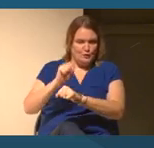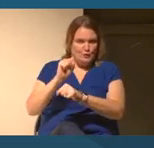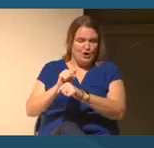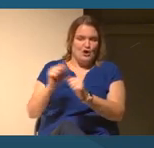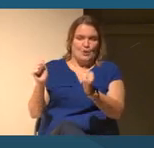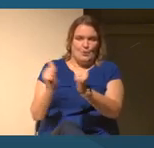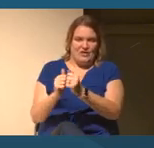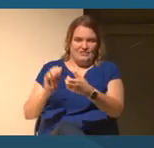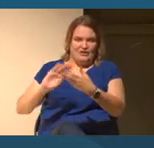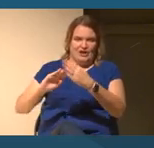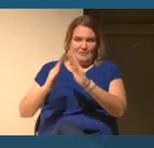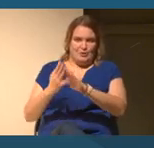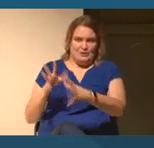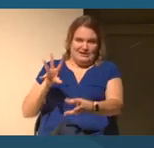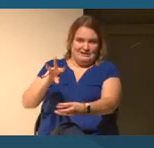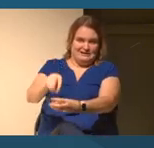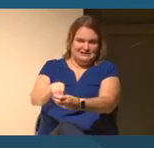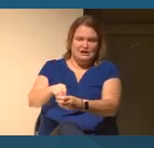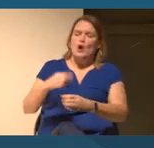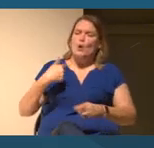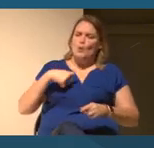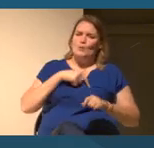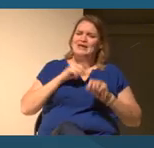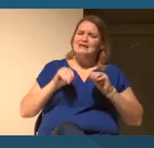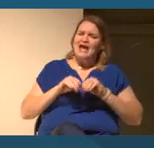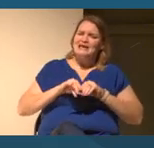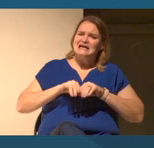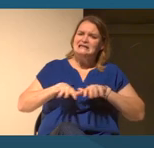There are places that we can touch, but there are many places we cannot.